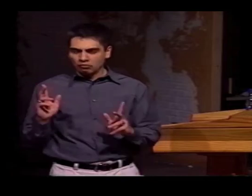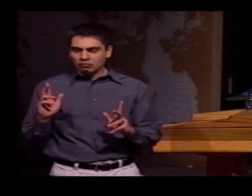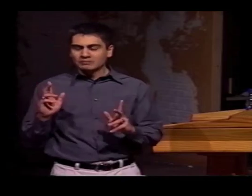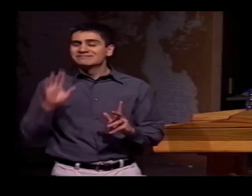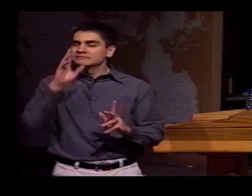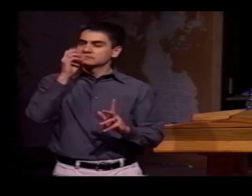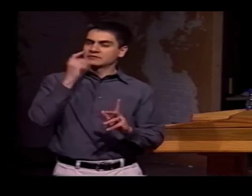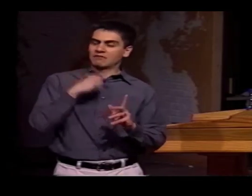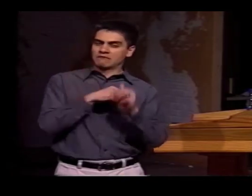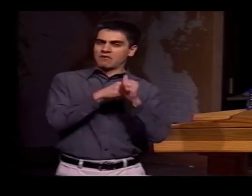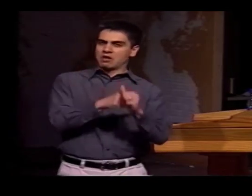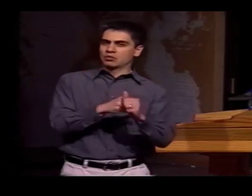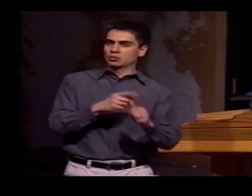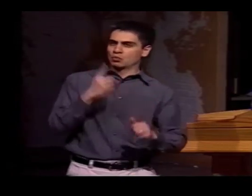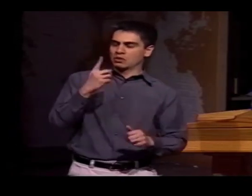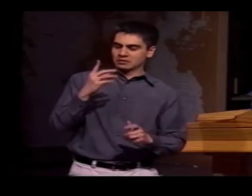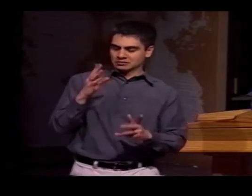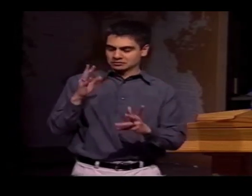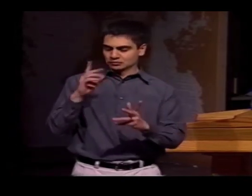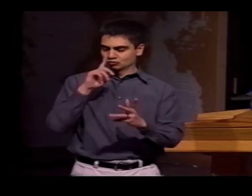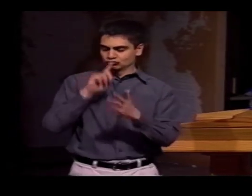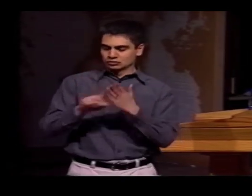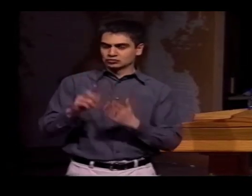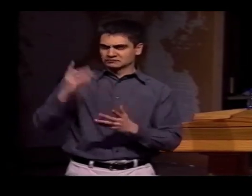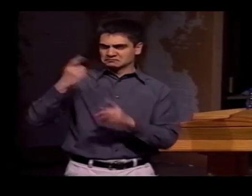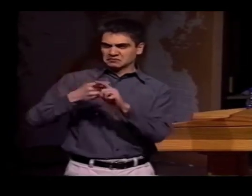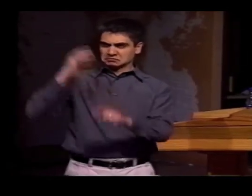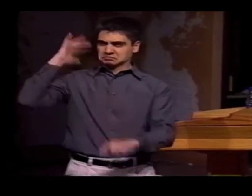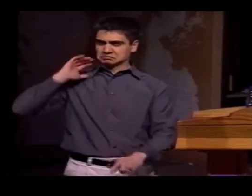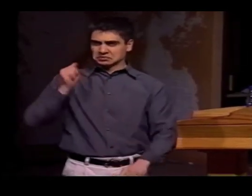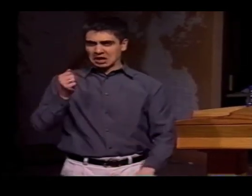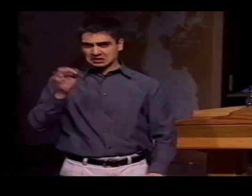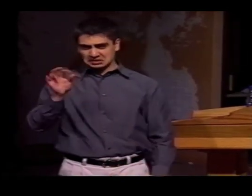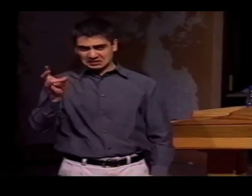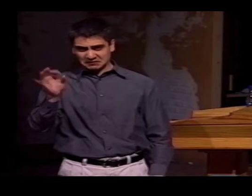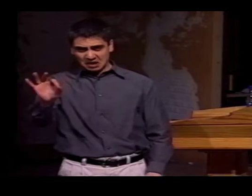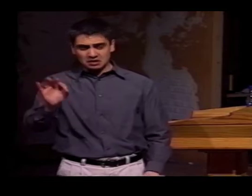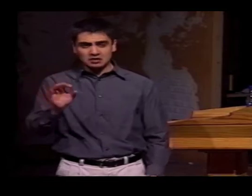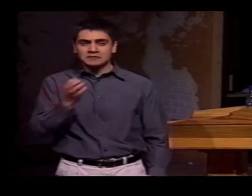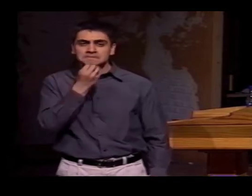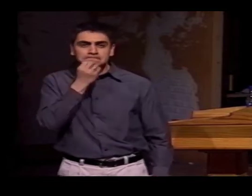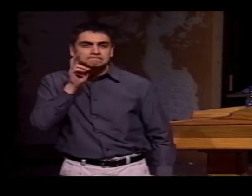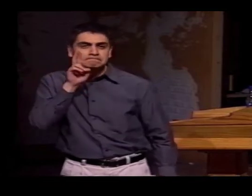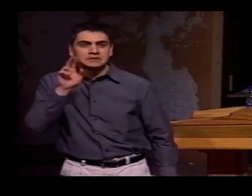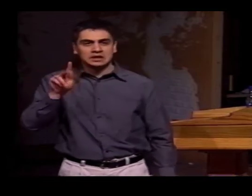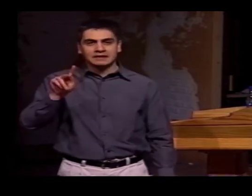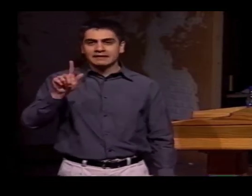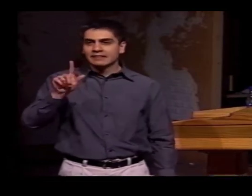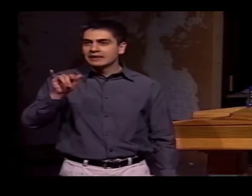WE ALSO HAVE MINOR CHARACTERISTICS. THIS IS FROM 1979,